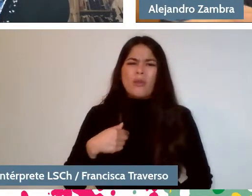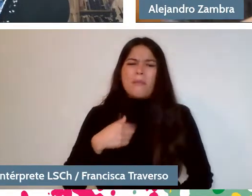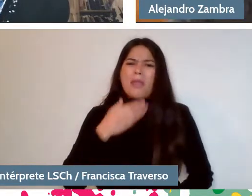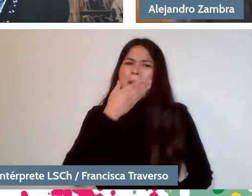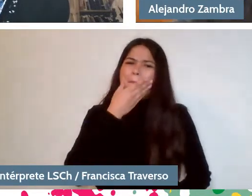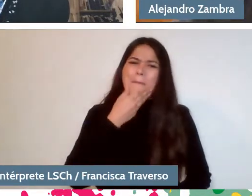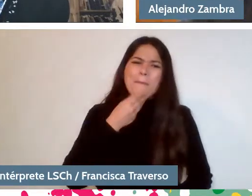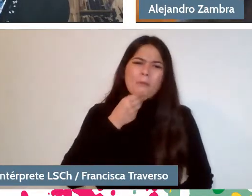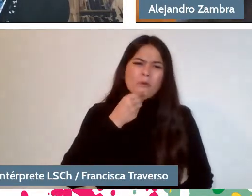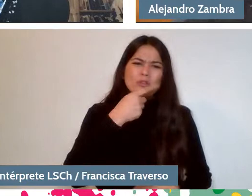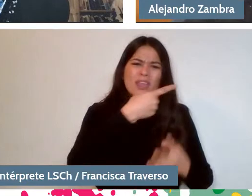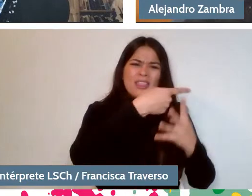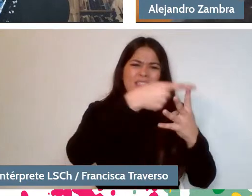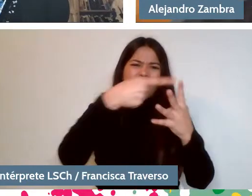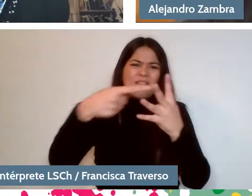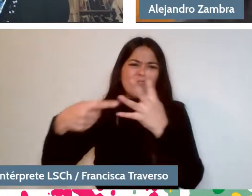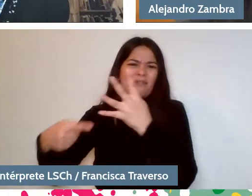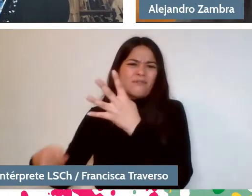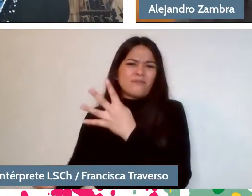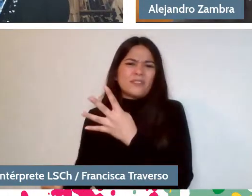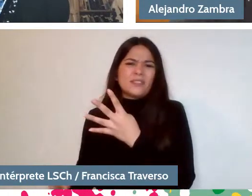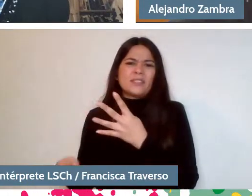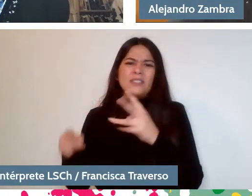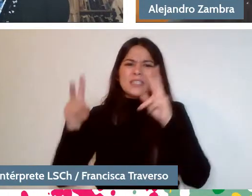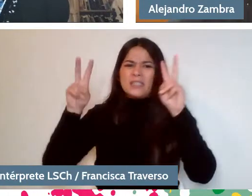that all that gets messed up.